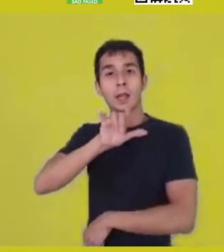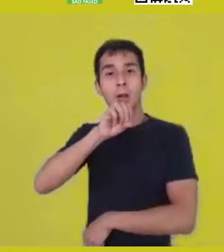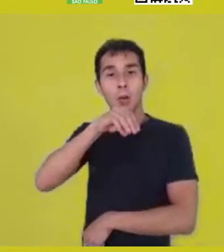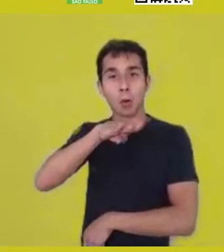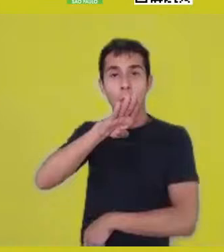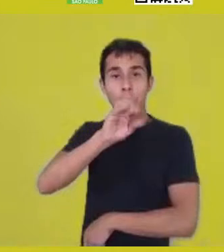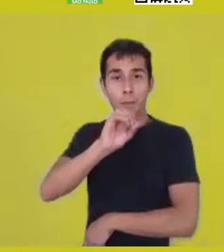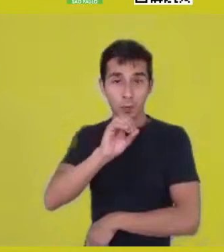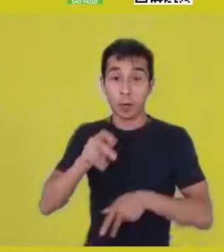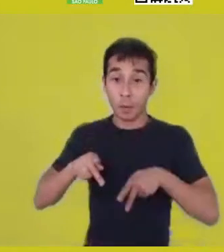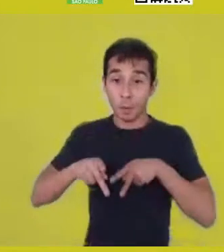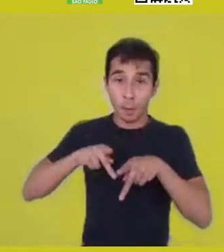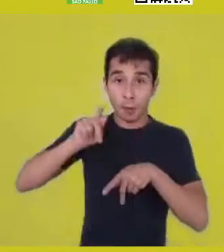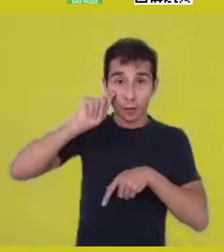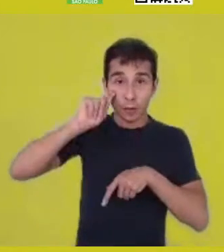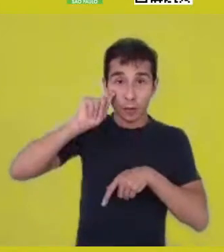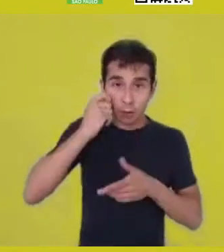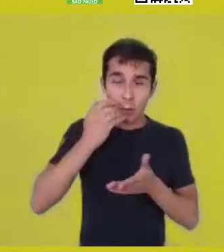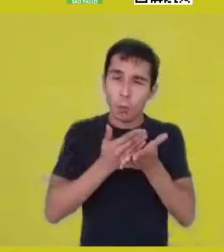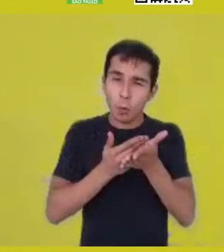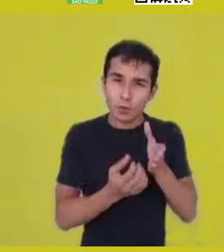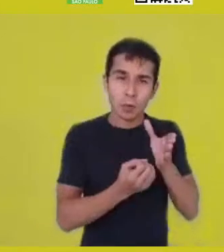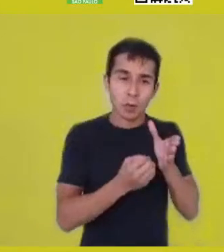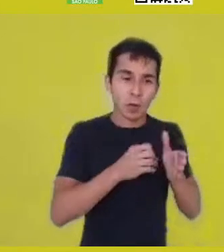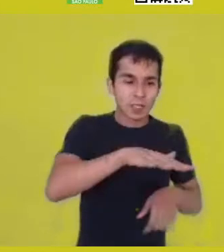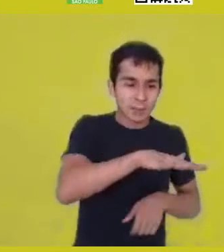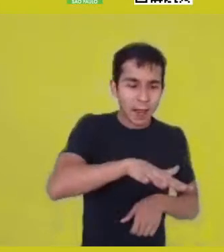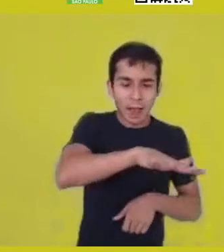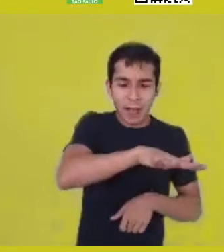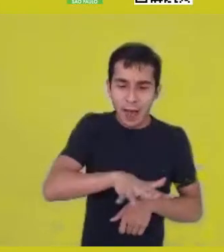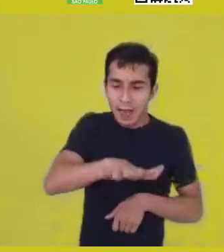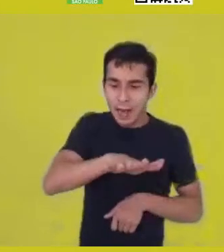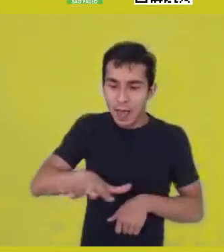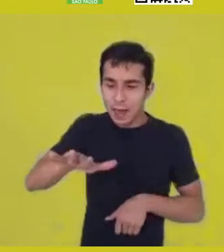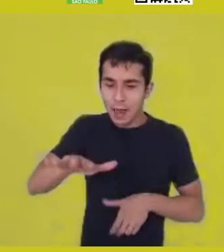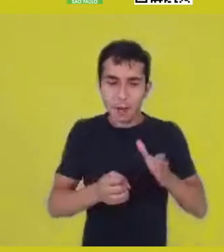receives all these elements of sharing.